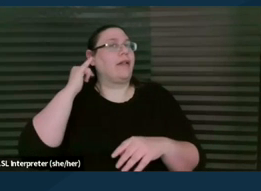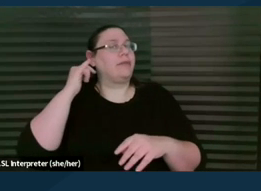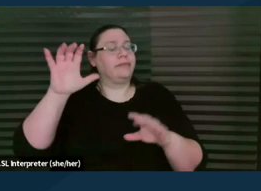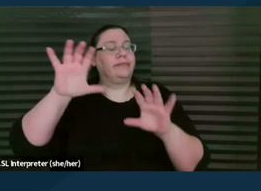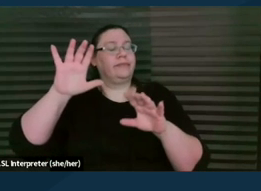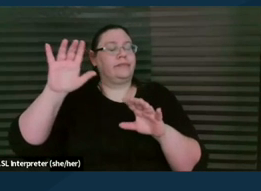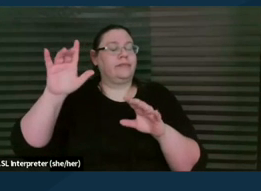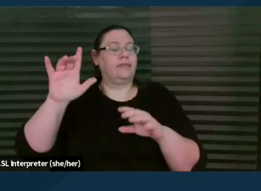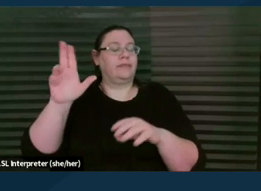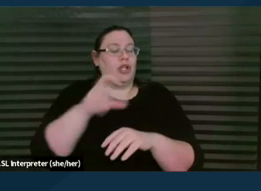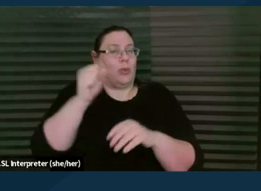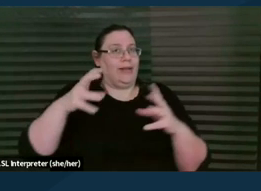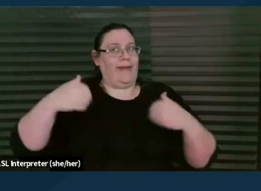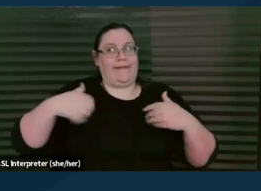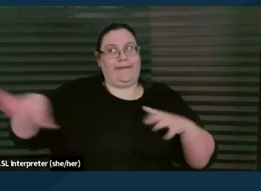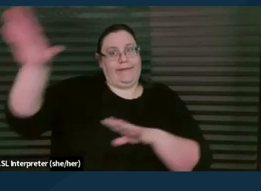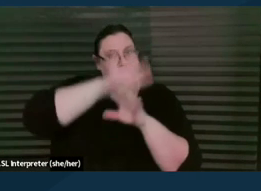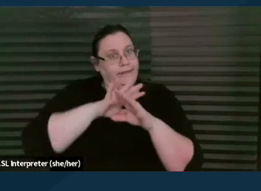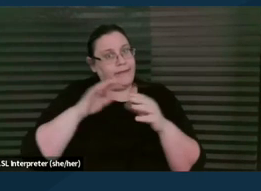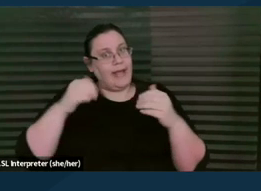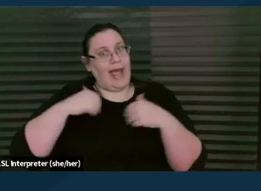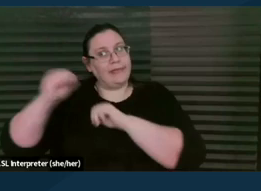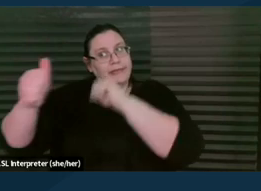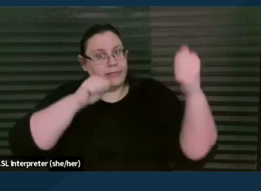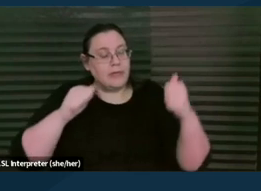that when these important laws were being passed,